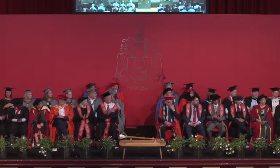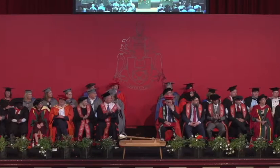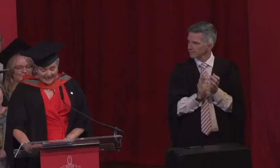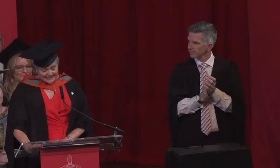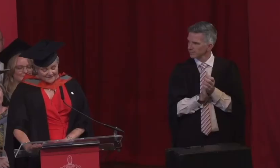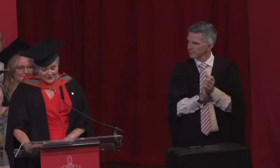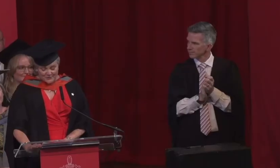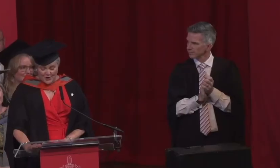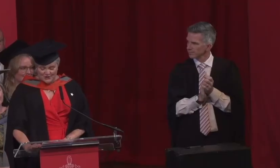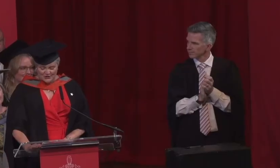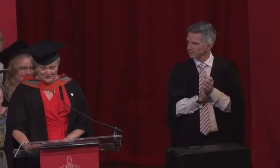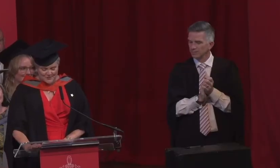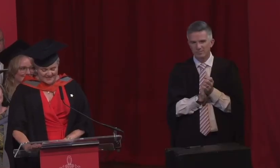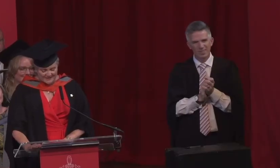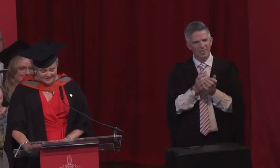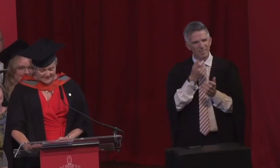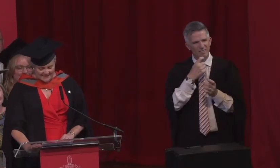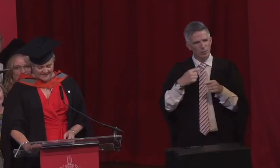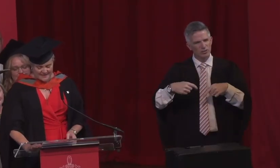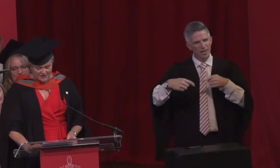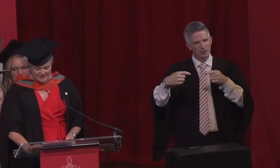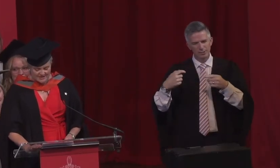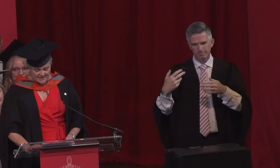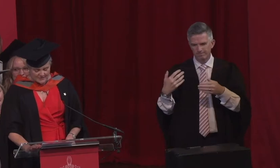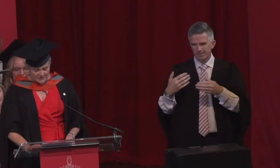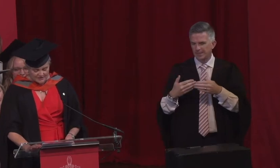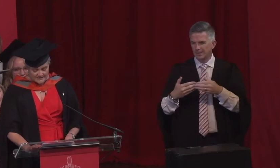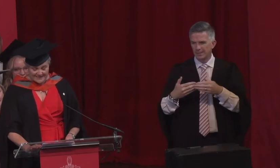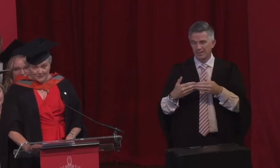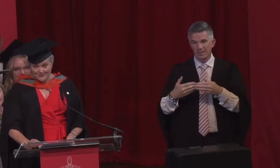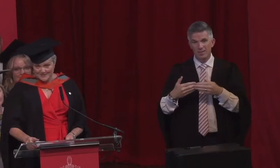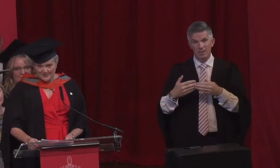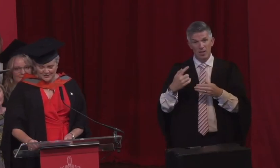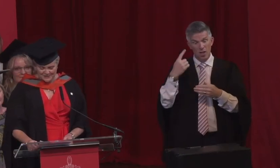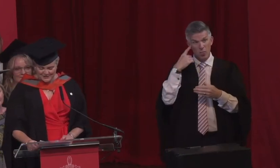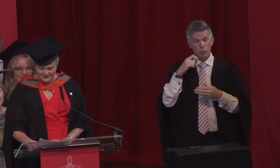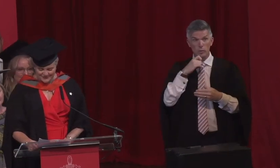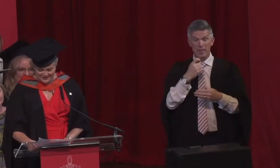I'd had a few knocks along the way and imagined I was going to be the oldest person at university